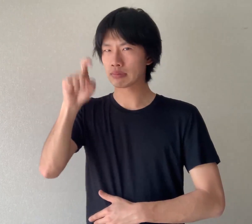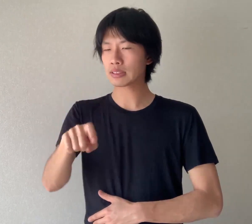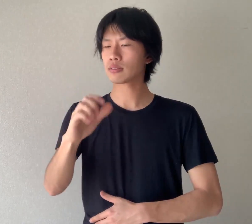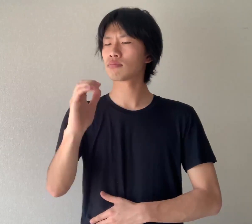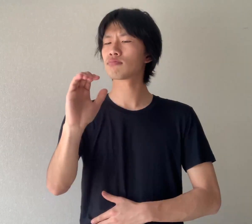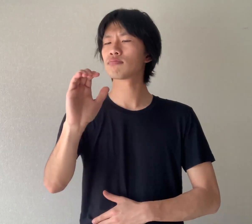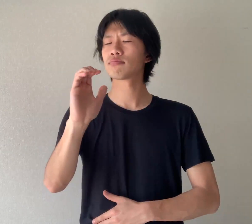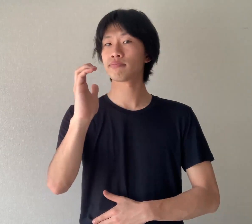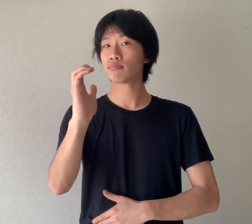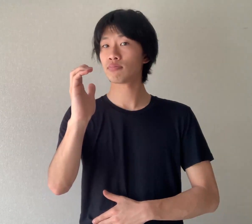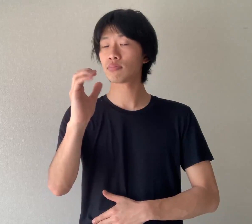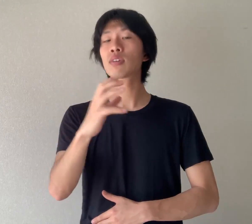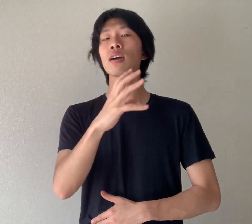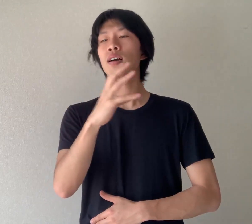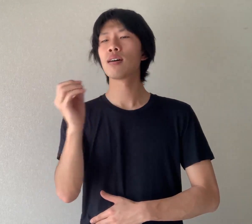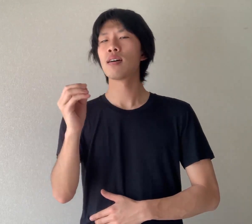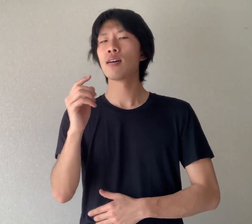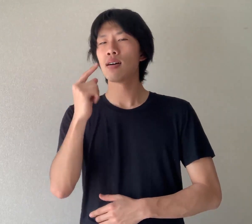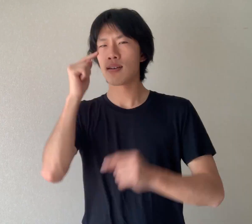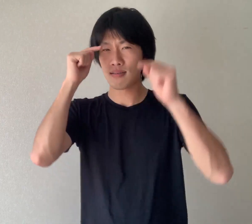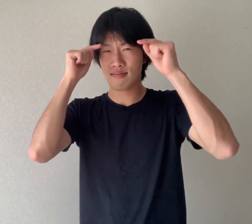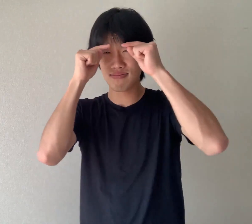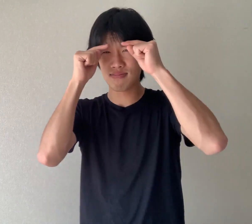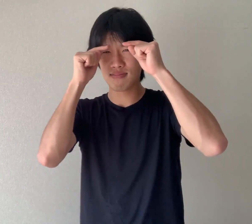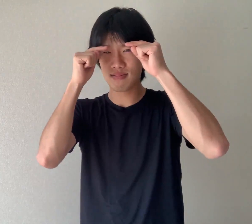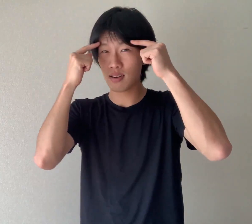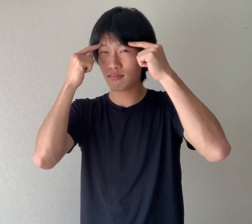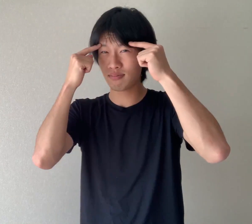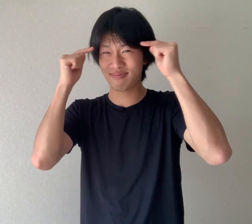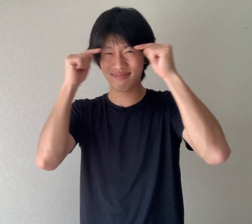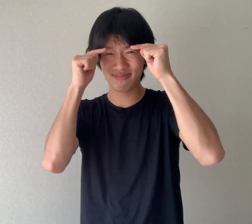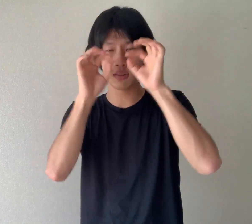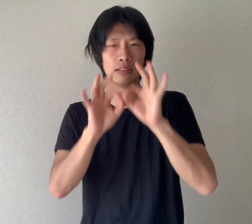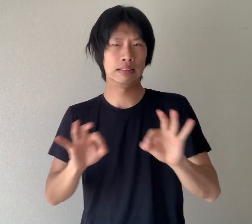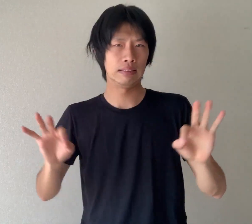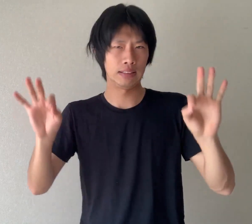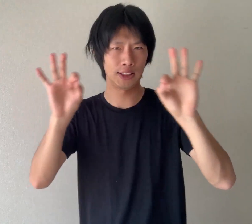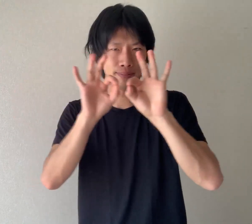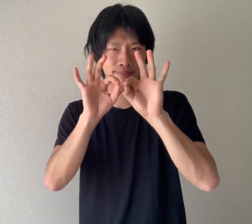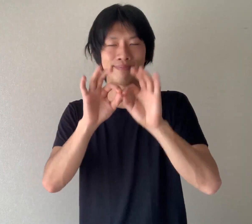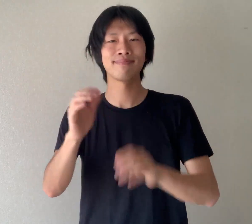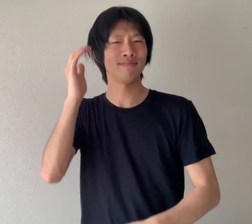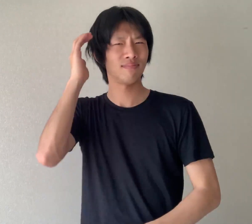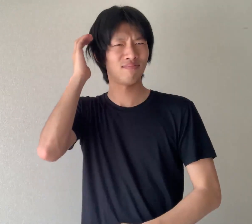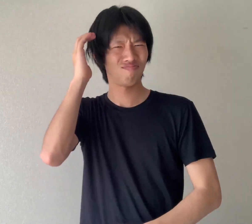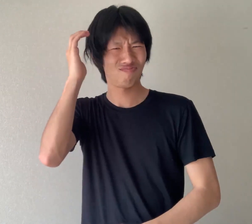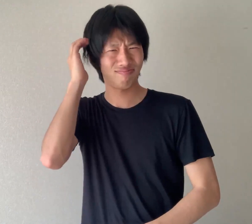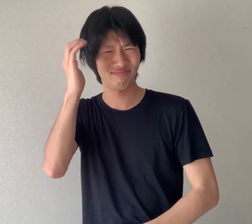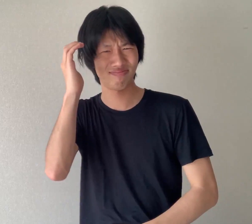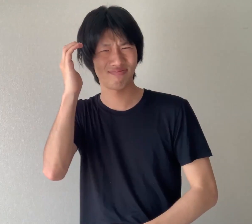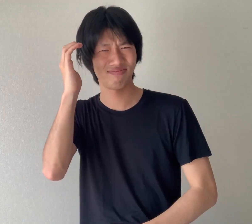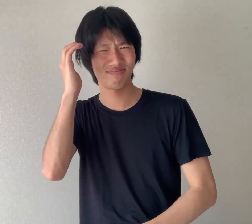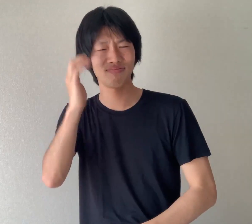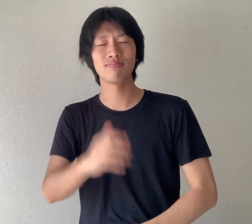You must bend your fingers and furrow your eyebrows. That is important. "komaru"